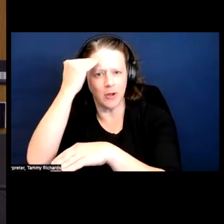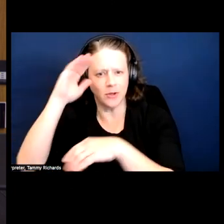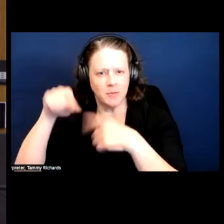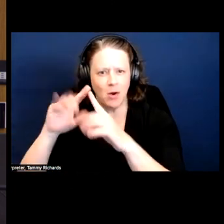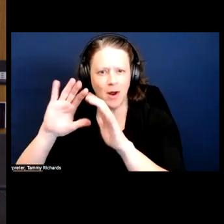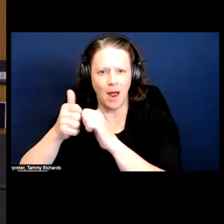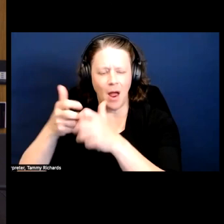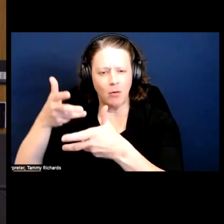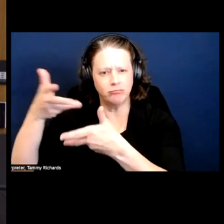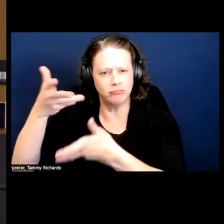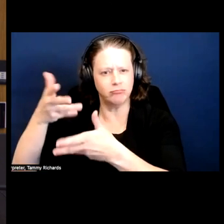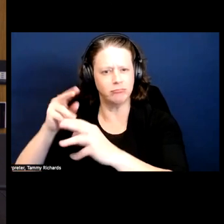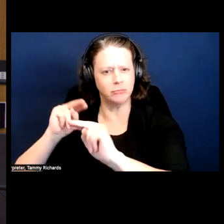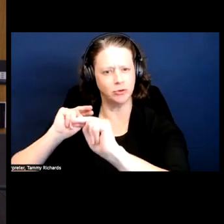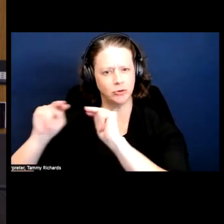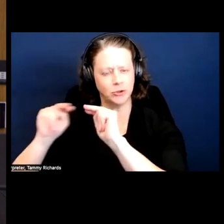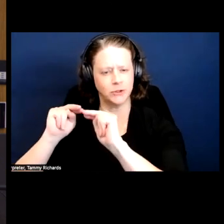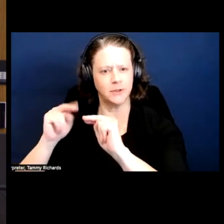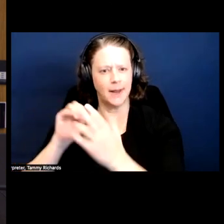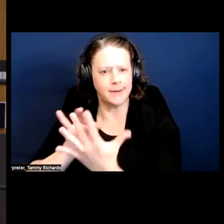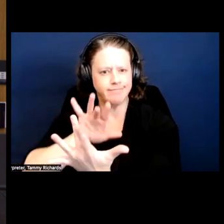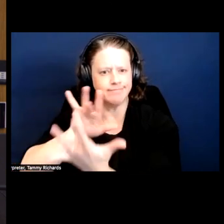and be in contact with federal agents.